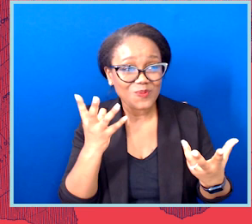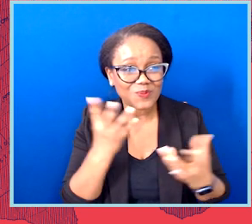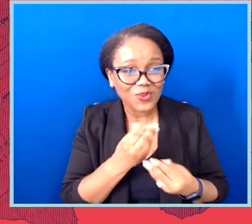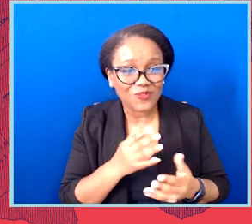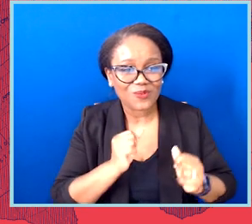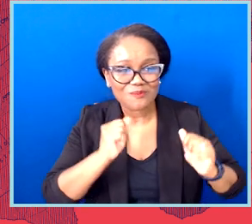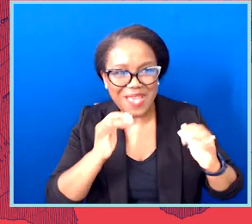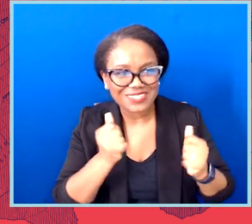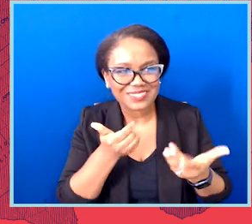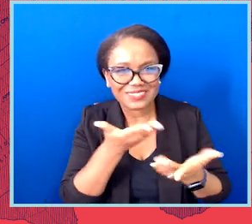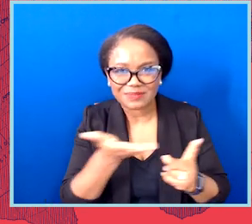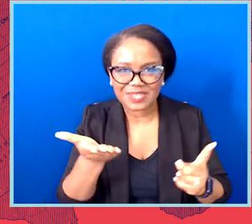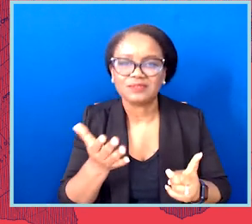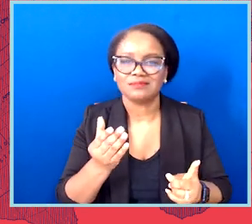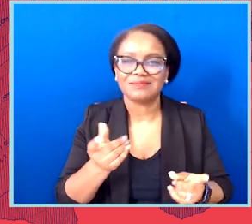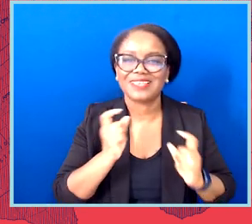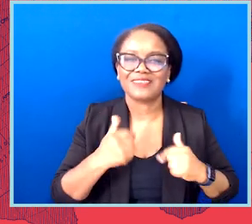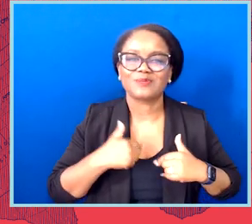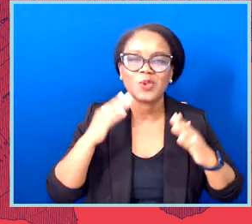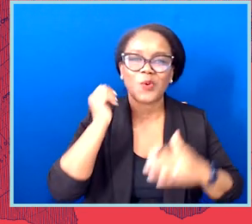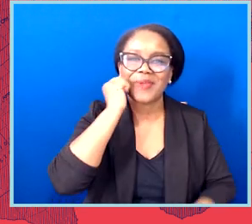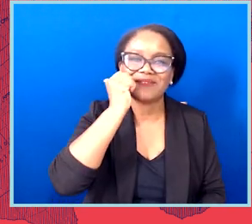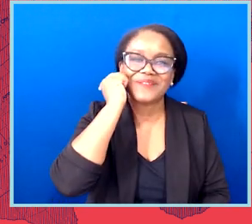like, that's going to give me hope every single day.